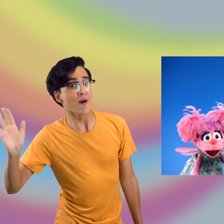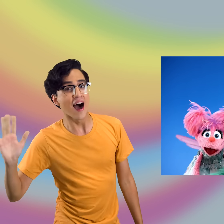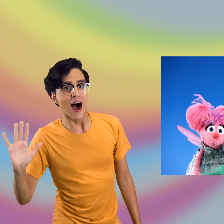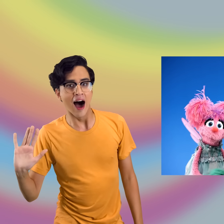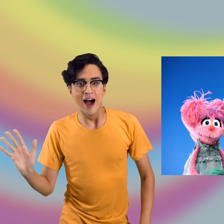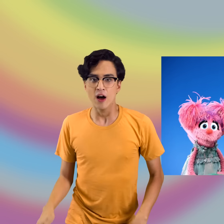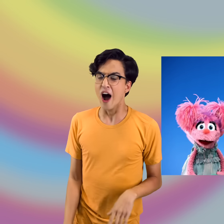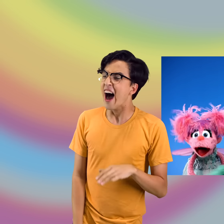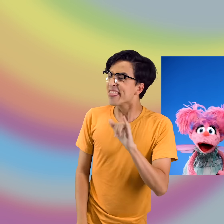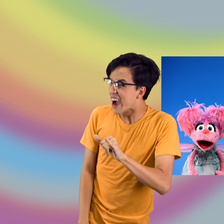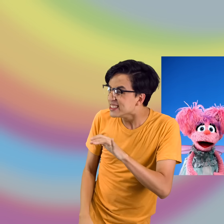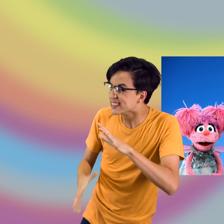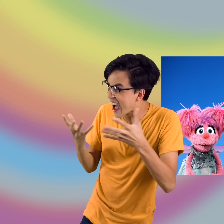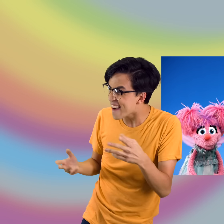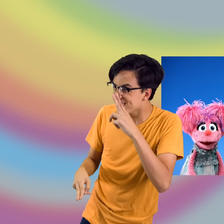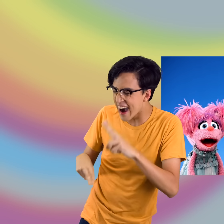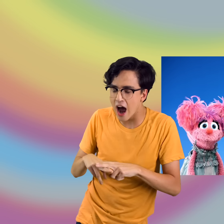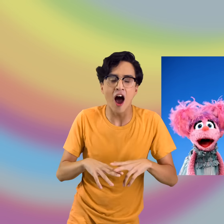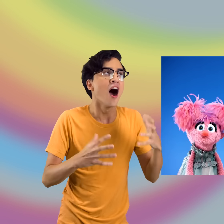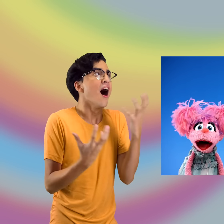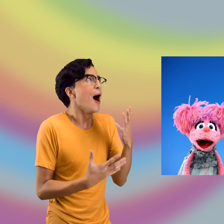That was really fun. That was amazing.